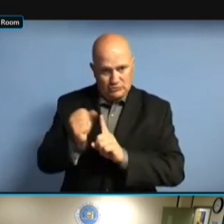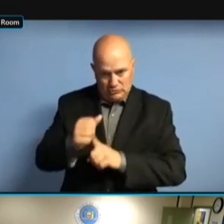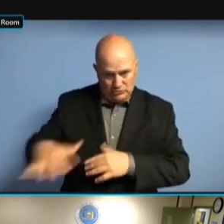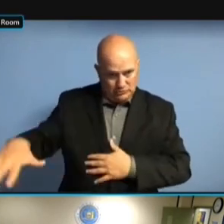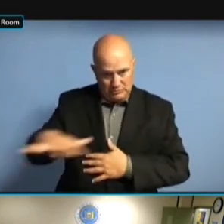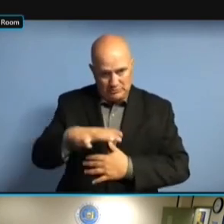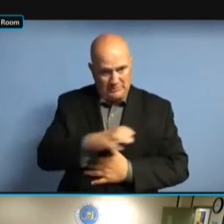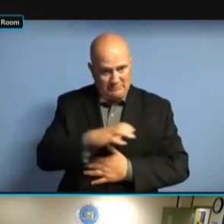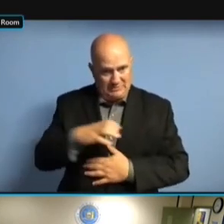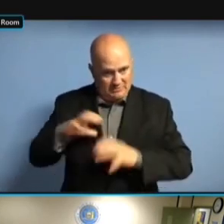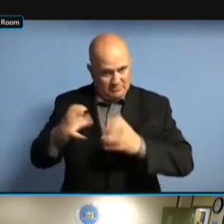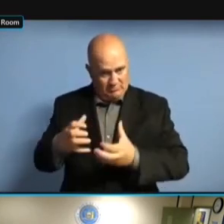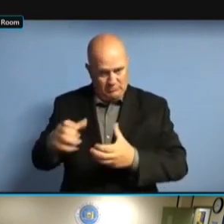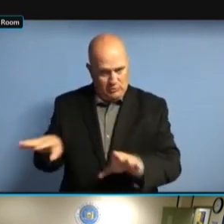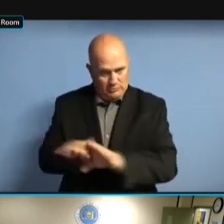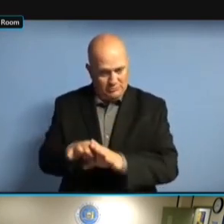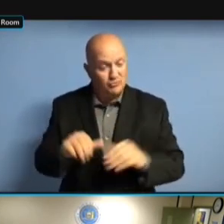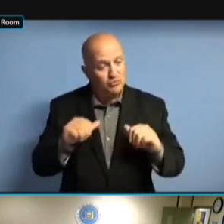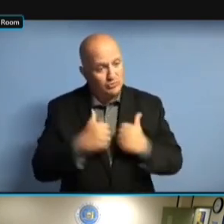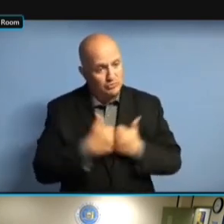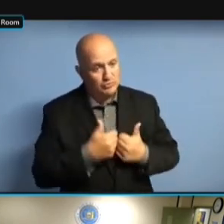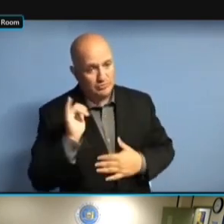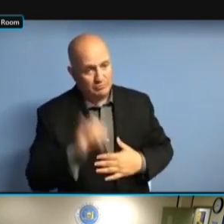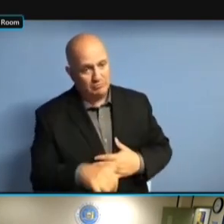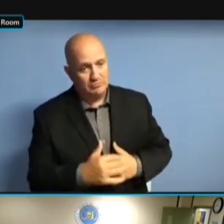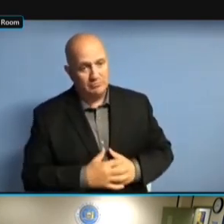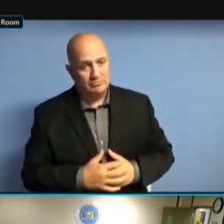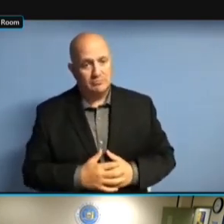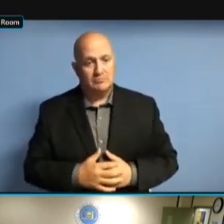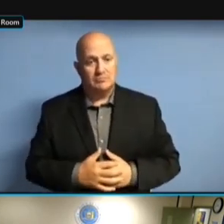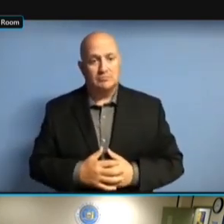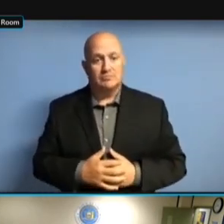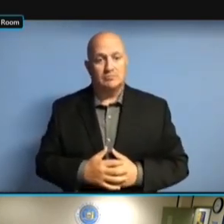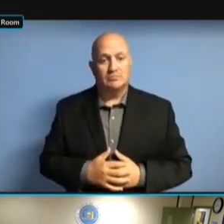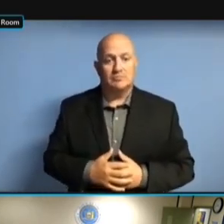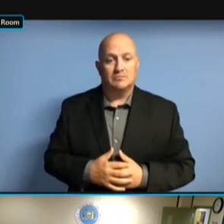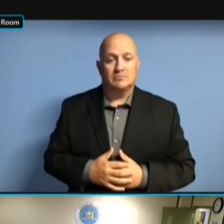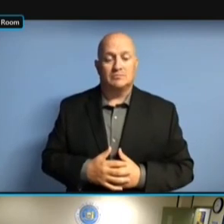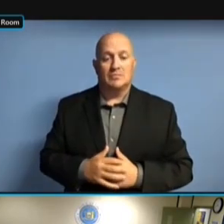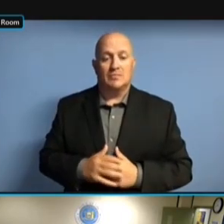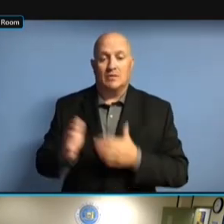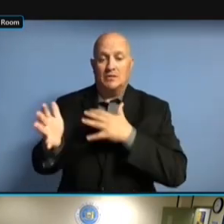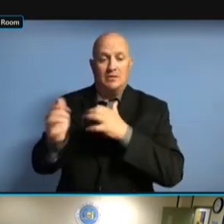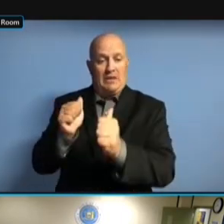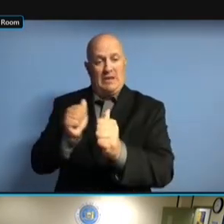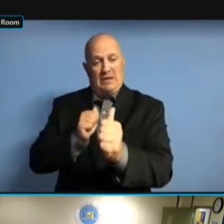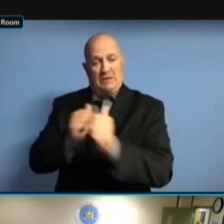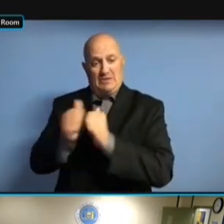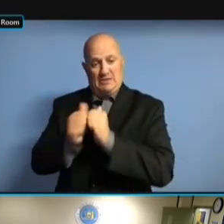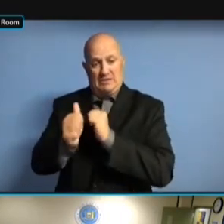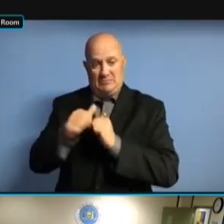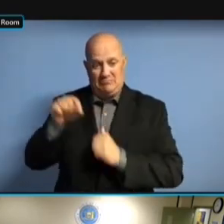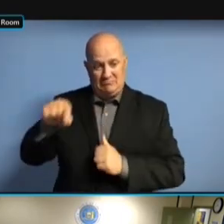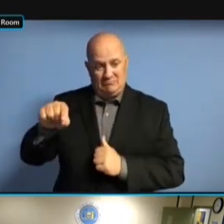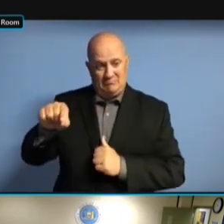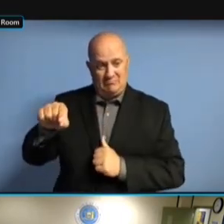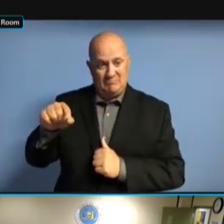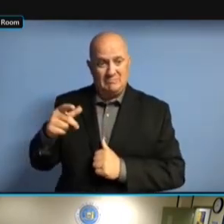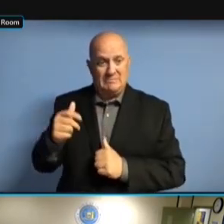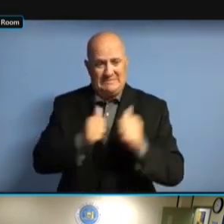THEN YOU RUN INTO SITUATIONS WHERE THE TREASURER MAY HAVE WHERE THE TREASURER MAY HAVE WHERE THE TREASURER MAY HAVE PASSED, WHERE THE TREASURER MAY HAVE PASSED, WHICH WHERE THE TREASURER MAY HAVE PASSED, WHICH IF WHERE THE TREASURER MAY HAVE PASSED, WHICH IF THAT'S WHERE THE TREASURER MAY HAVE PASSED, WHICH IF THAT'S THE PASSED, WHICH IF THAT'S THE PASSED, WHICH IF THAT'S THE CASE, PASSED, WHICH IF THAT'S THE CASE, THEN PASSED, WHICH IF THAT'S THE CASE, THEN I'M PASSED, WHICH IF THAT'S THE CASE, THEN I'M GOING PASSED, WHICH IF THAT'S THE CASE, THEN I'M GOING TO PASSED, WHICH IF THAT'S THE CASE, THEN I'M GOING TO BE PASSED, WHICH IF THAT'S THE CASE, THEN I'M GOING TO BE A CASE, THEN I'M GOING TO BE A CASE, THEN I'M GOING TO BE A LITTLE CASE, THEN I'M GOING TO BE A LITTLE BIT CASE, THEN I'M GOING TO BE A LITTLE BIT MORE CASE, THEN I'M GOING TO BE A LITTLE BIT MORE SENSITIVE CASE, THEN I'M GOING TO BE A LITTLE BIT MORE SENSITIVE TO LITTLE BIT MORE SENSITIVE TO LITTLE BIT MORE SENSITIVE TO THAT LITTLE BIT MORE SENSITIVE TO THAT AND LITTLE BIT MORE SENSITIVE TO THAT AND FIGURE LITTLE BIT MORE SENSITIVE TO THAT AND FIGURE OUT, LITTLE BIT MORE SENSITIVE TO THAT AND FIGURE OUT, OKAY,